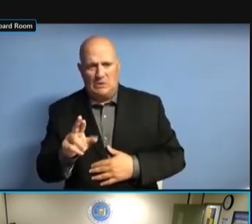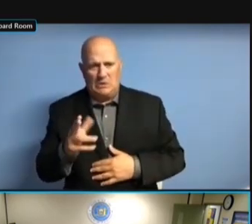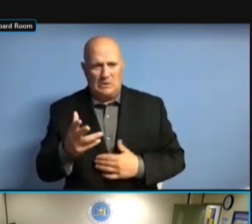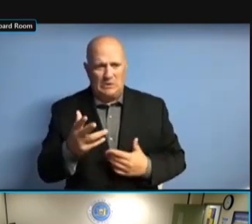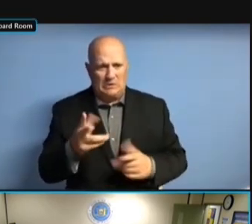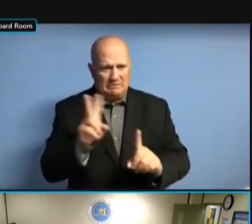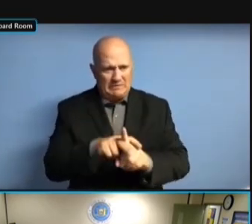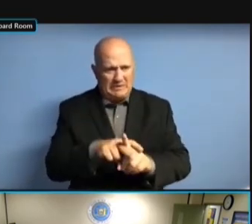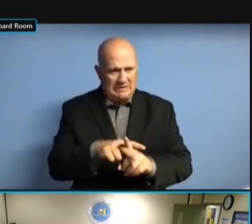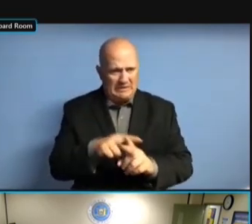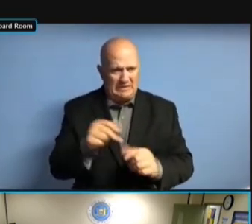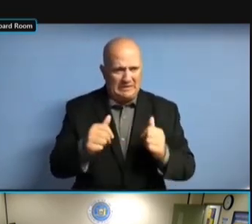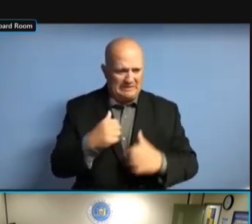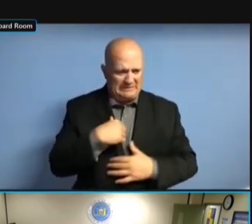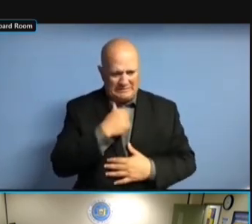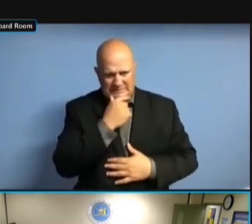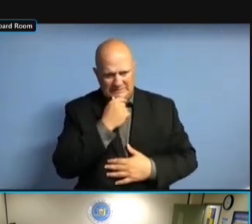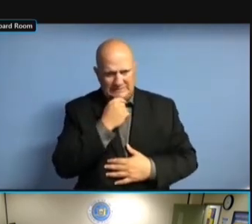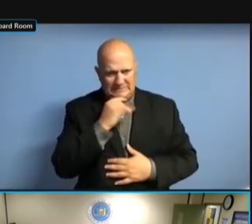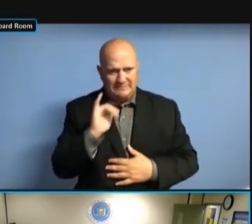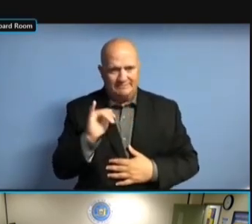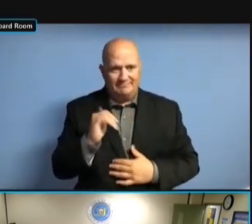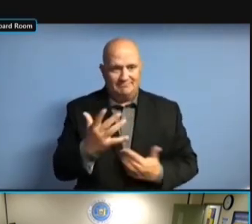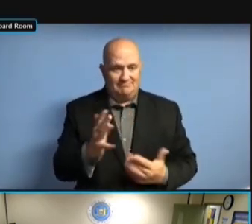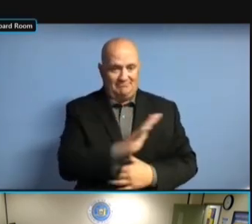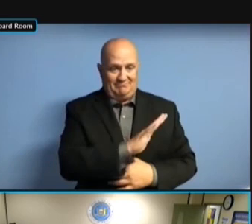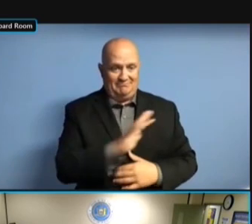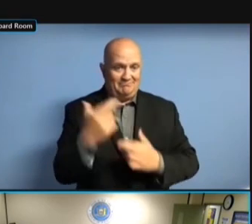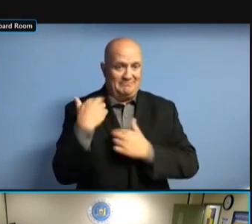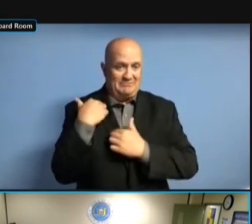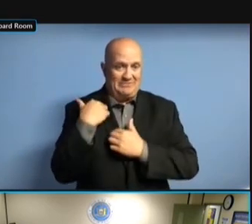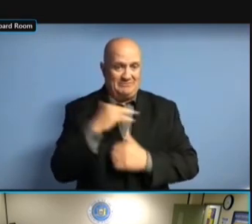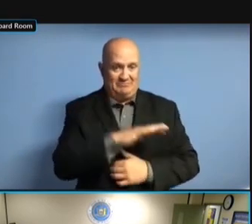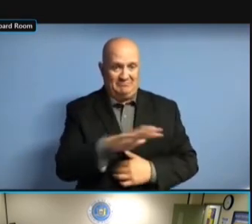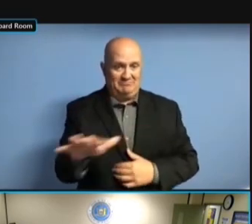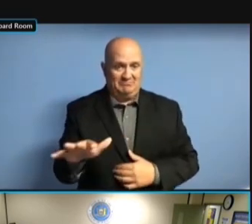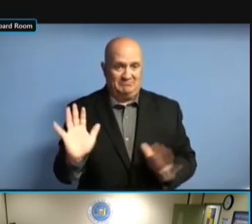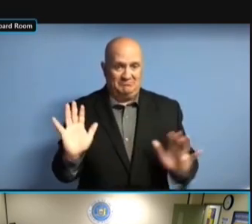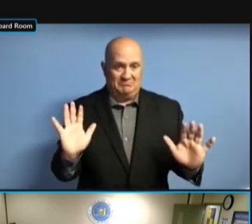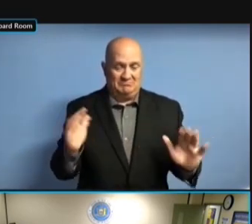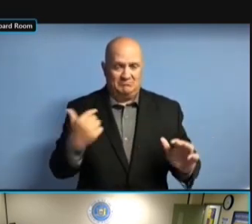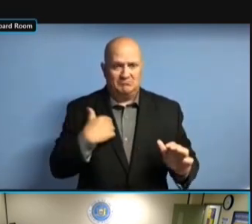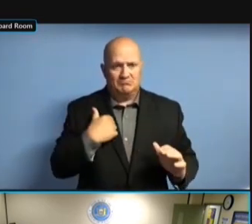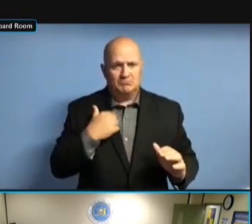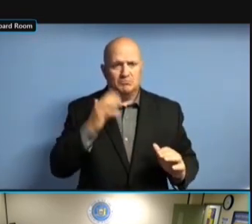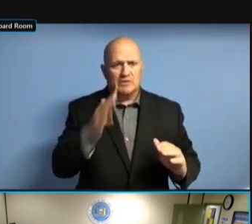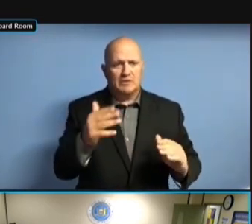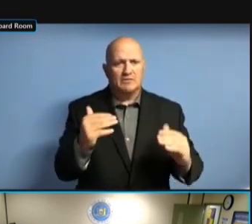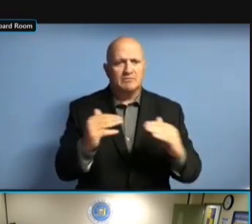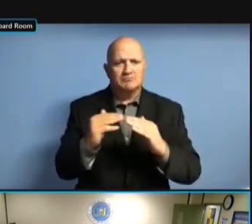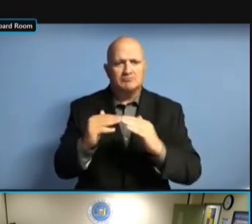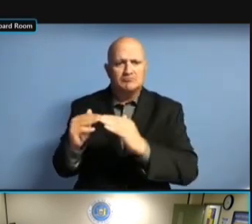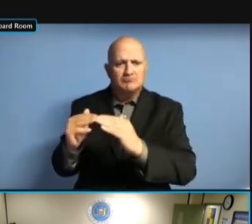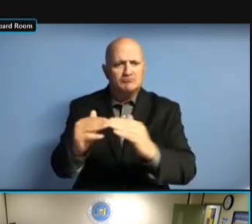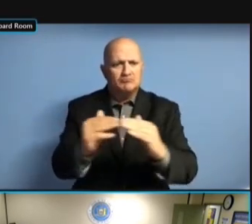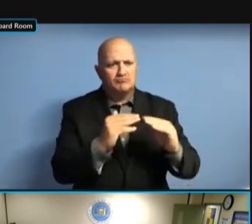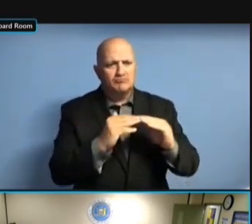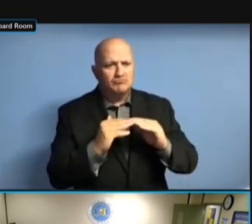AND TO THE EXTENT THAT I'M AND TO THE EXTENT THAT I'M WILLING AND TO THE EXTENT THAT I'M WILLING TO AND TO THE EXTENT THAT I'M WILLING TO BE AND TO THE EXTENT THAT I'M WILLING TO BE FAIR AND TO THE EXTENT THAT I'M WILLING TO BE FAIR WITH AND TO THE EXTENT THAT I'M WILLING TO BE FAIR WITH ANY AND TO THE EXTENT THAT I'M WILLING TO BE FAIR WITH ANY AND WILLING TO BE FAIR WITH ANY AND WILLING TO BE FAIR WITH ANY AND EVERYONE WILLING TO BE FAIR WITH ANY AND EVERYONE TO WILLING TO BE FAIR WITH ANY AND EVERYONE TO HELP WILLING TO BE FAIR WITH ANY AND EVERYONE TO HELP THEM, WILLING TO BE FAIR WITH ANY AND EVERYONE TO HELP THEM, YOU WILLING TO BE FAIR WITH ANY AND EVERYONE TO HELP THEM, YOU KNOW, EVERYONE TO HELP THEM, YOU KNOW, EVERYONE TO HELP THEM, YOU KNOW, CLEAN EVERYONE TO HELP THEM, YOU KNOW, CLEAN UP EVERYONE TO HELP THEM, YOU KNOW, CLEAN UP THEIR EVERYONE TO HELP THEM, YOU KNOW, CLEAN UP THEIR COMMITTEES, EVERYONE TO HELP THEM, YOU KNOW, CLEAN UP THEIR COMMITTEES, I CLEAN UP THEIR COMMITTEES, I CLEAN UP THEIR COMMITTEES, I CAN'T CLEAN UP THEIR COMMITTEES, I CAN'T JUST CLEAN UP THEIR COMMITTEES, I CAN'T JUST ADMINISTRATIVELY CAN'T JUST ADMINISTRATIVELY